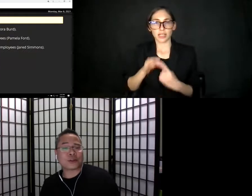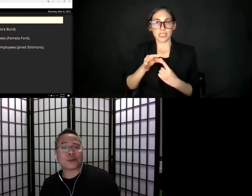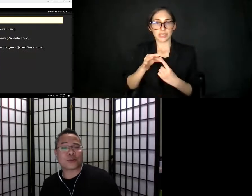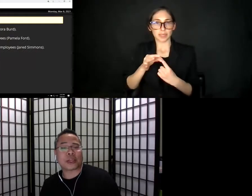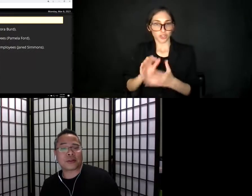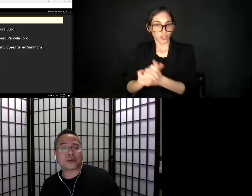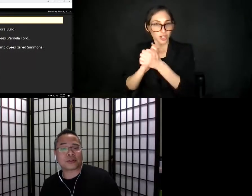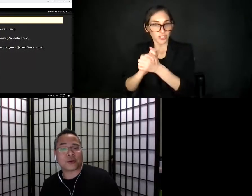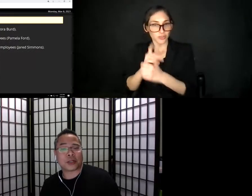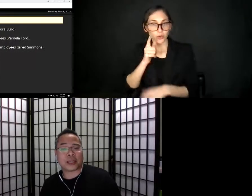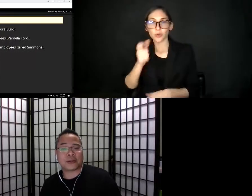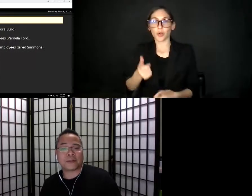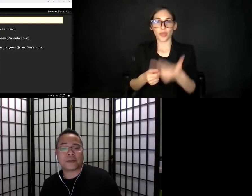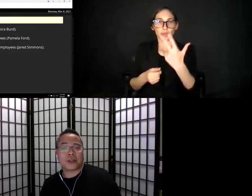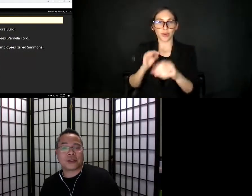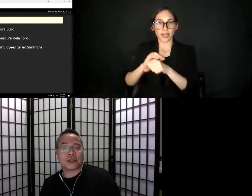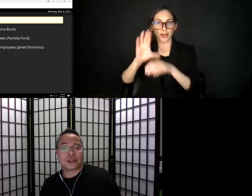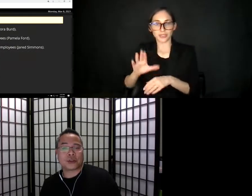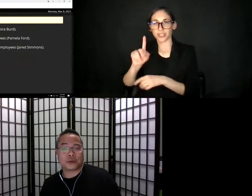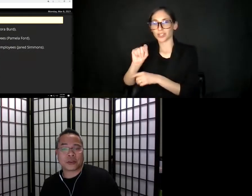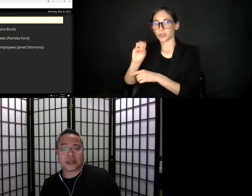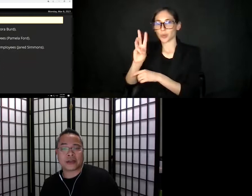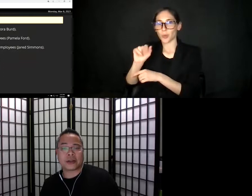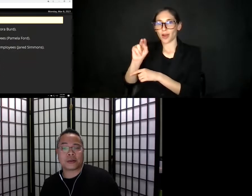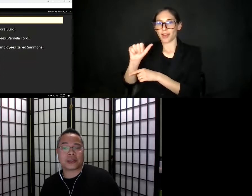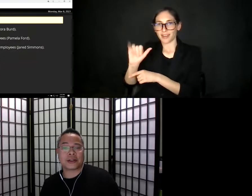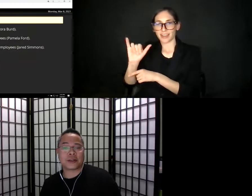three counselors Towana Catley, Teisha Klundt, and Tanya McGinnis,